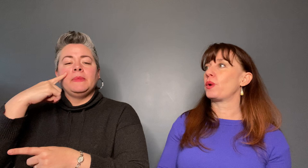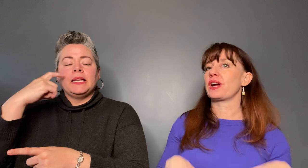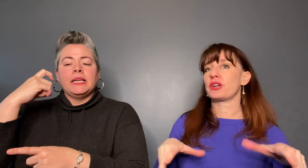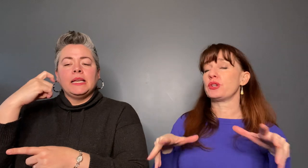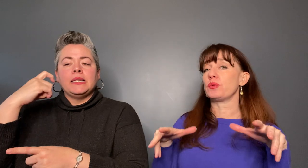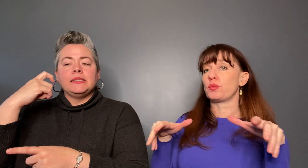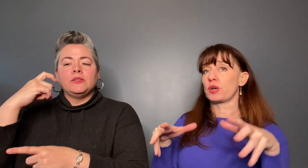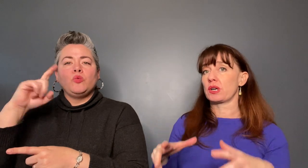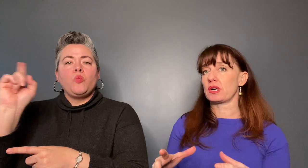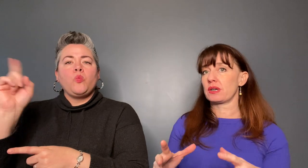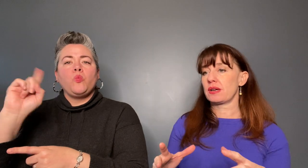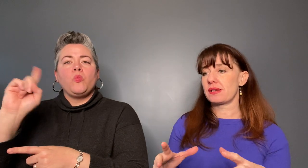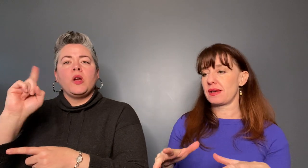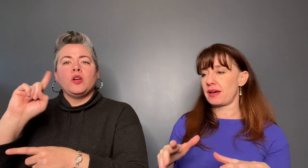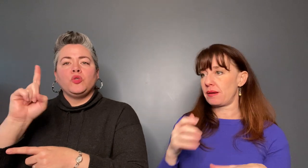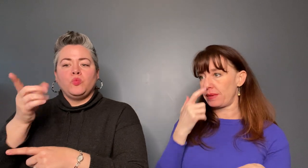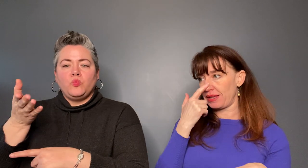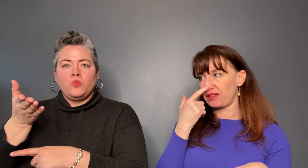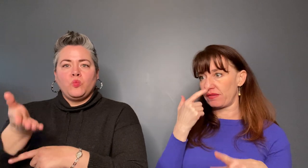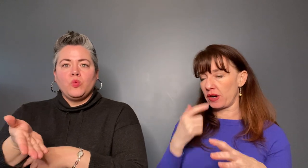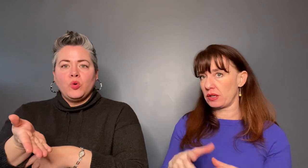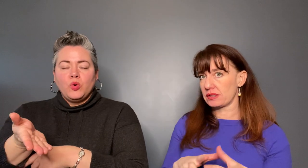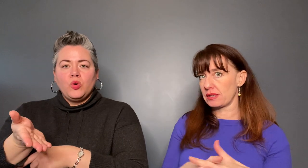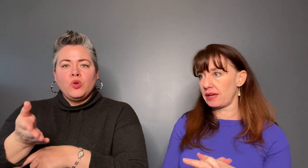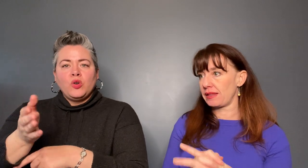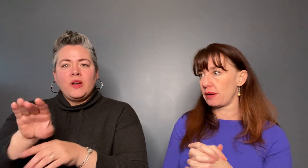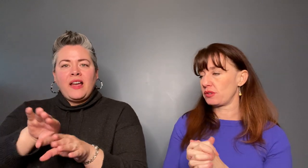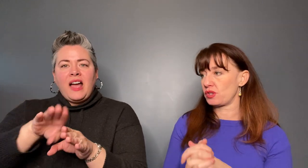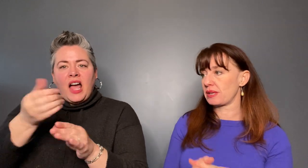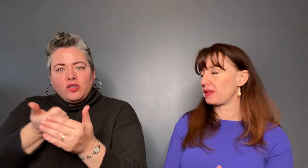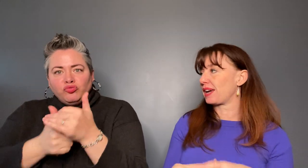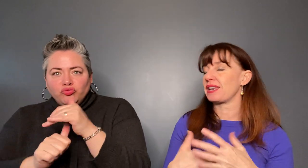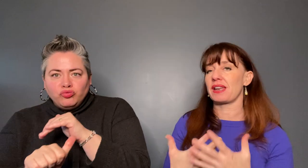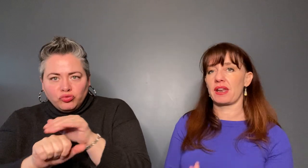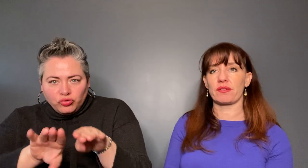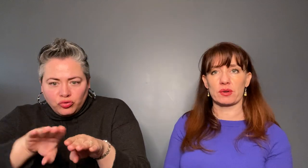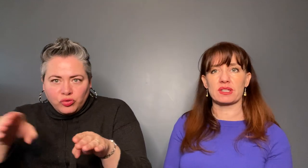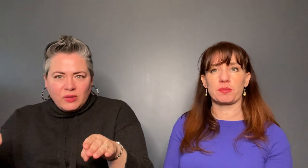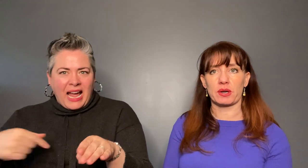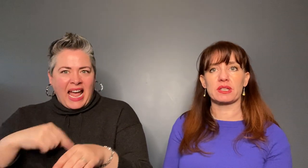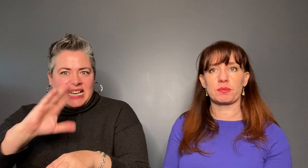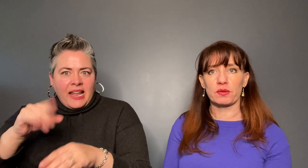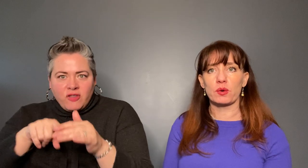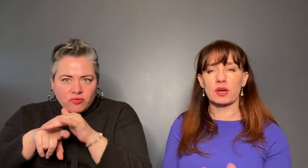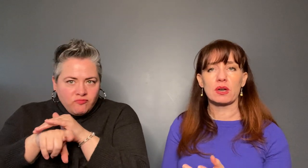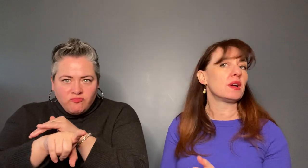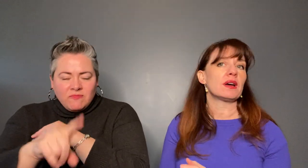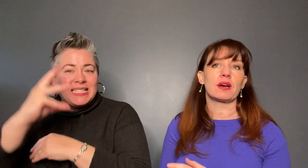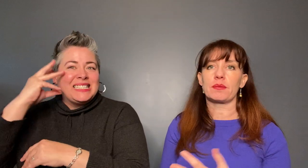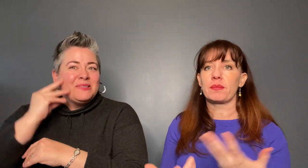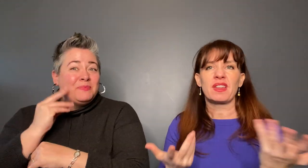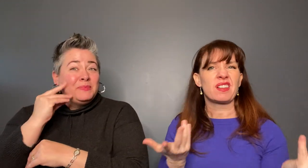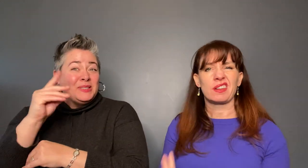the vault. That was just something I had not ever experienced before.